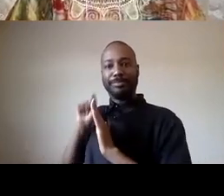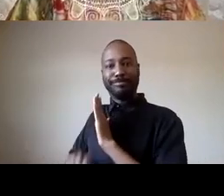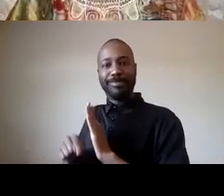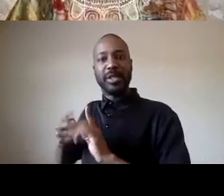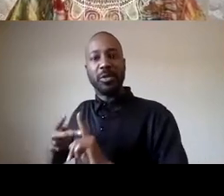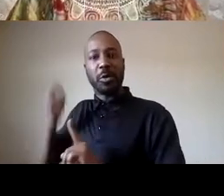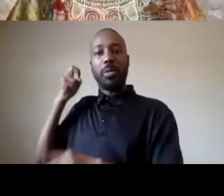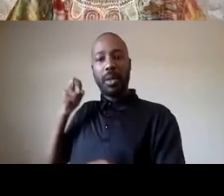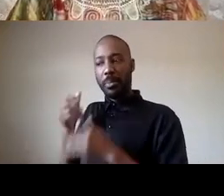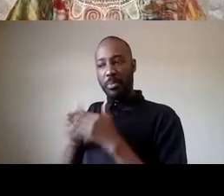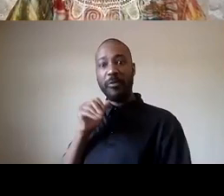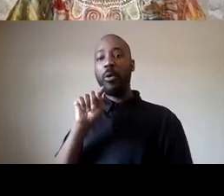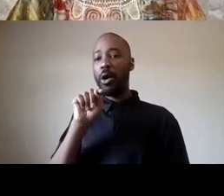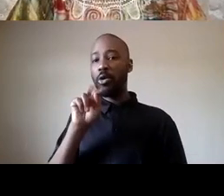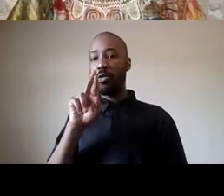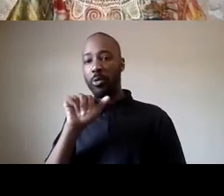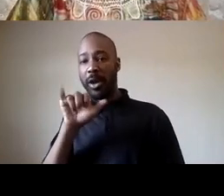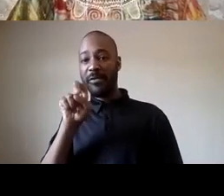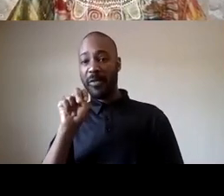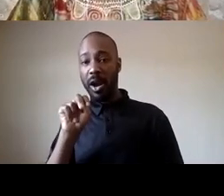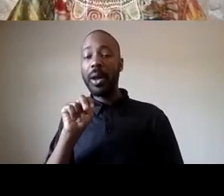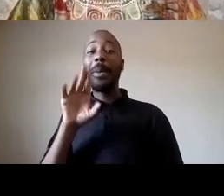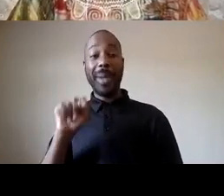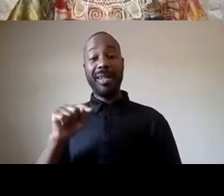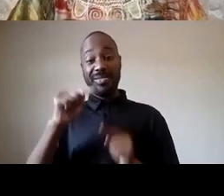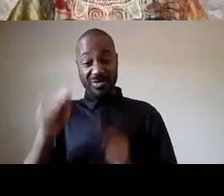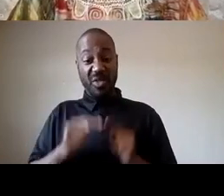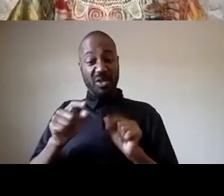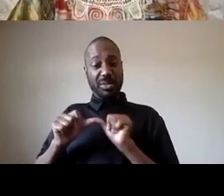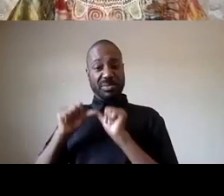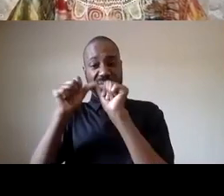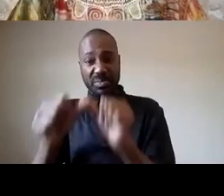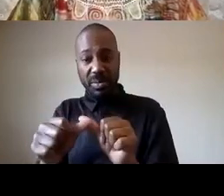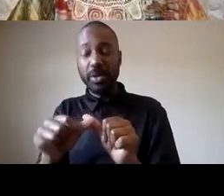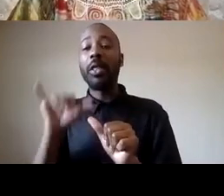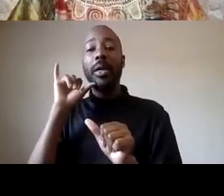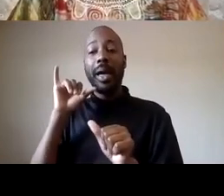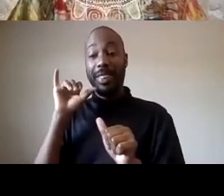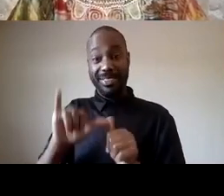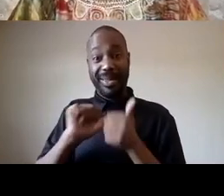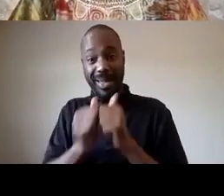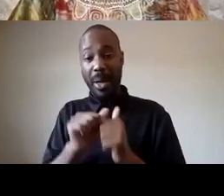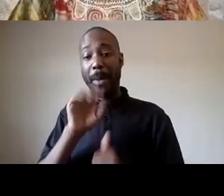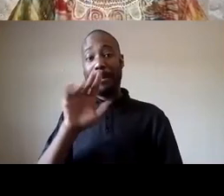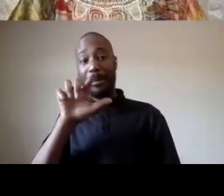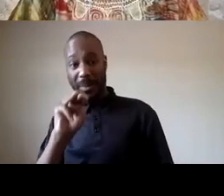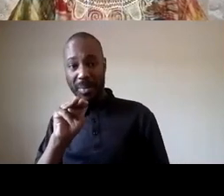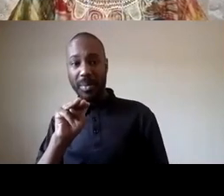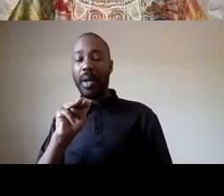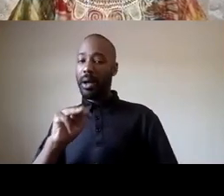continuous and so what we birthed was black lives matter as a global movement we didn't know what it was at the time we were